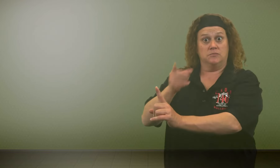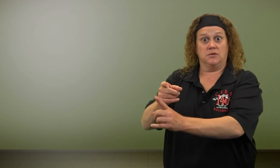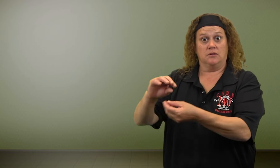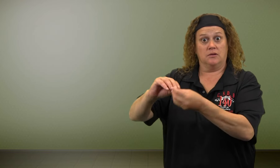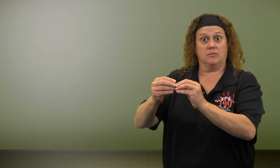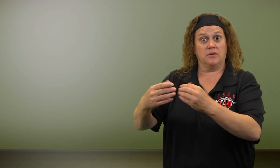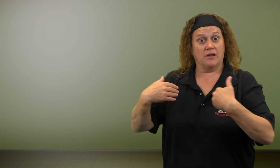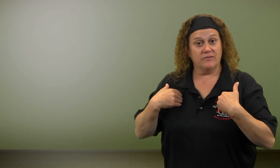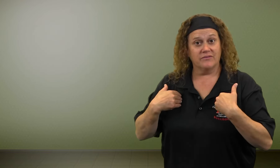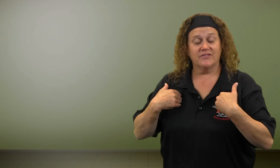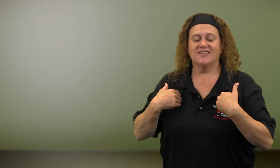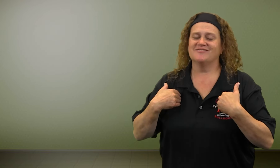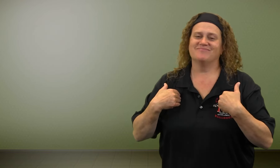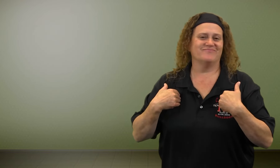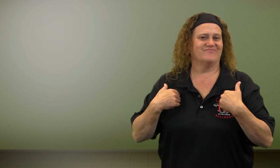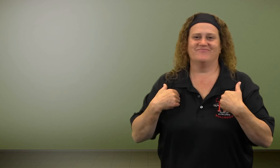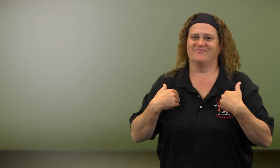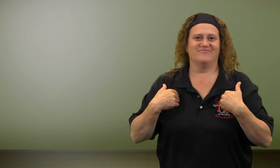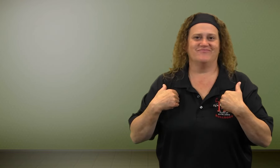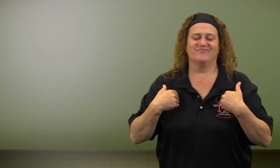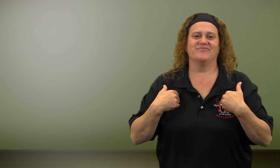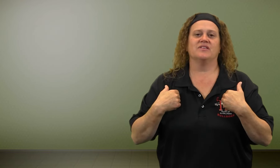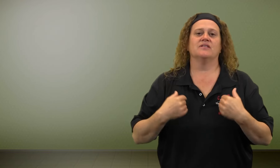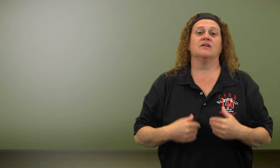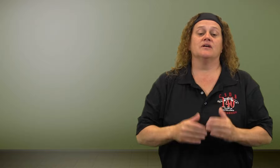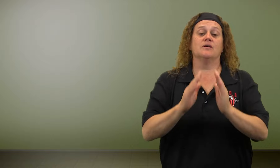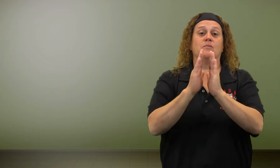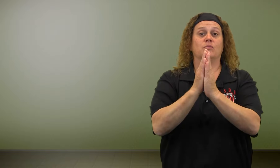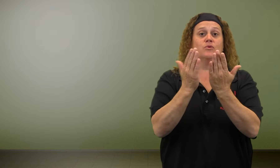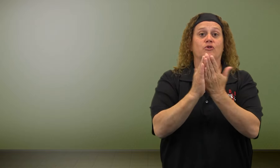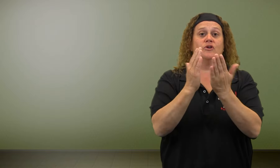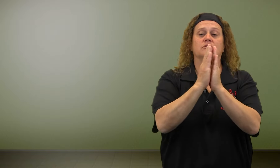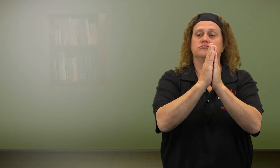If there is not a specific number.